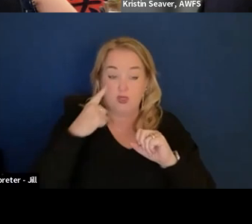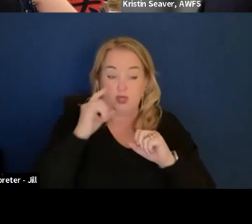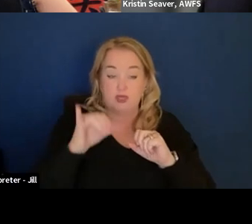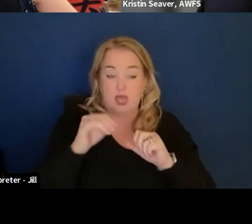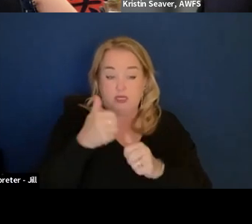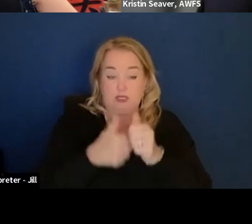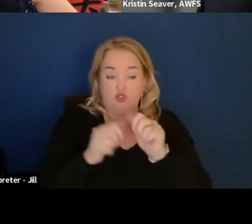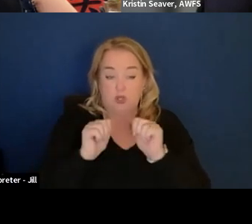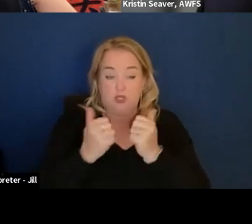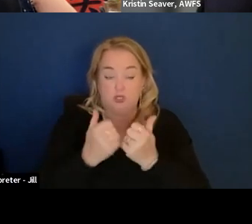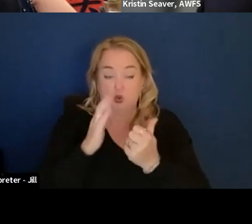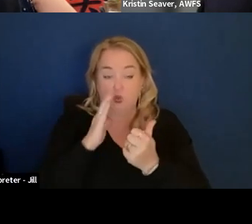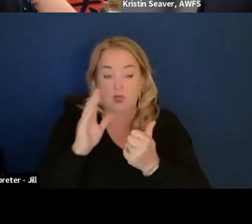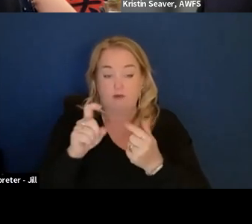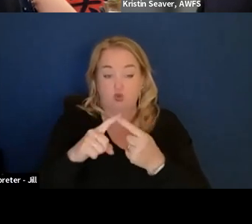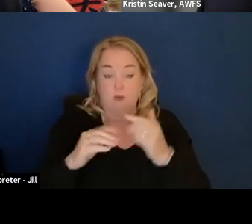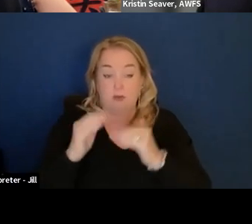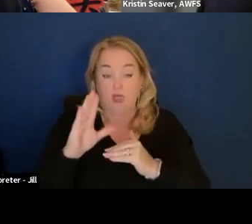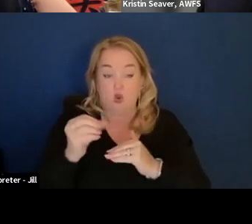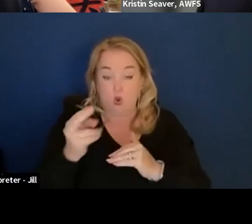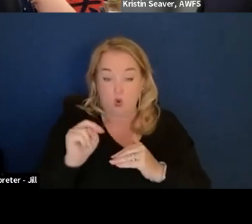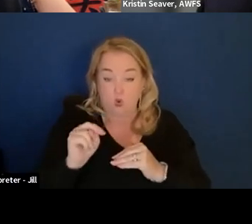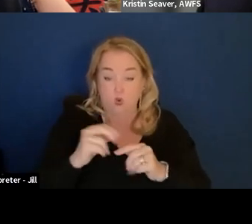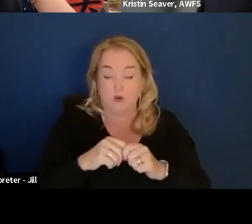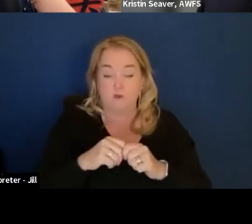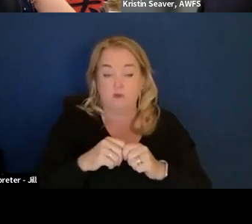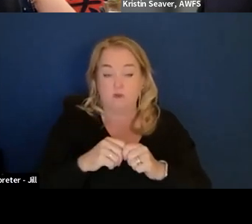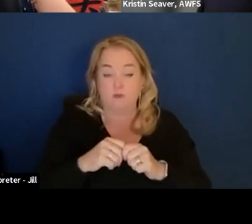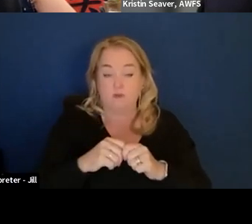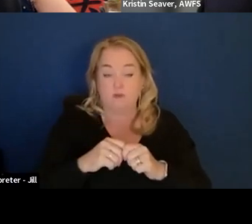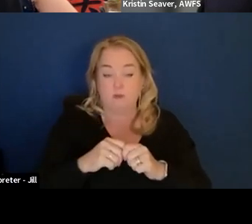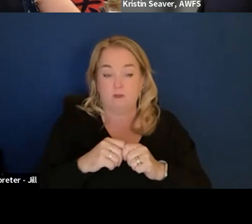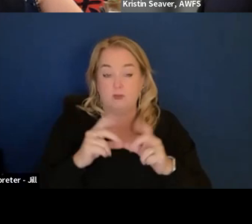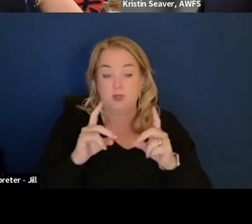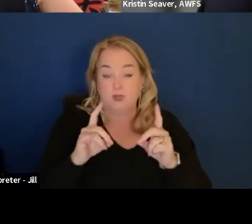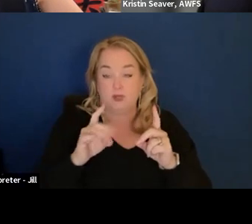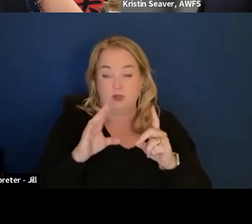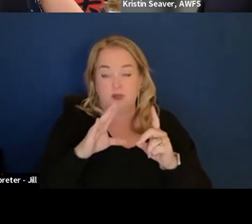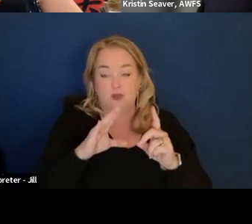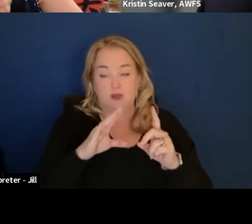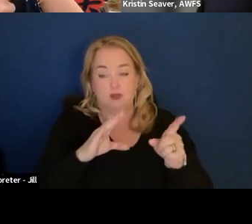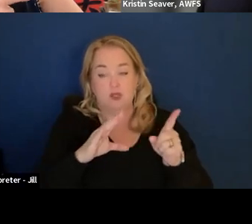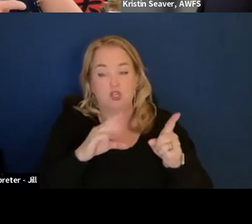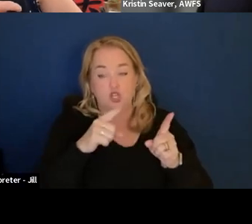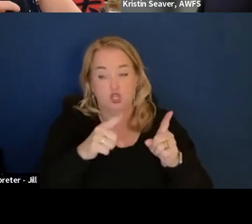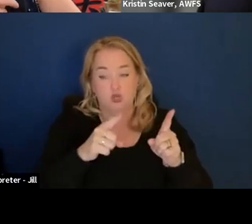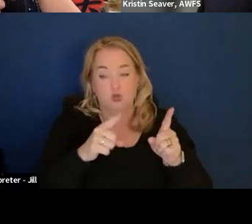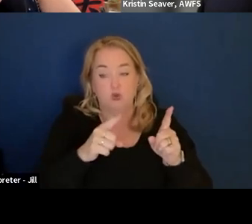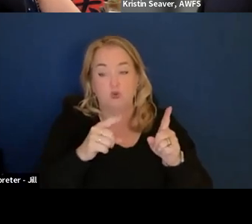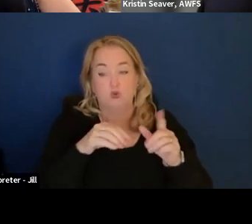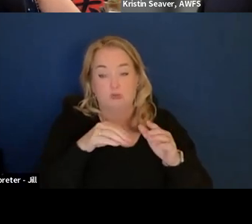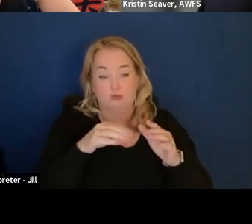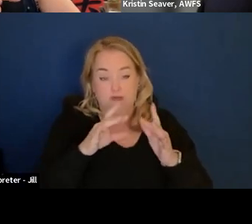For the cost of the natural language processing, it is a commercial software product